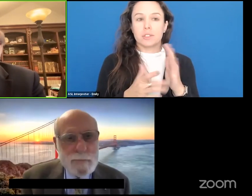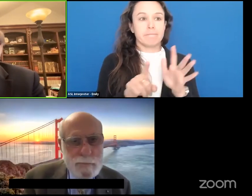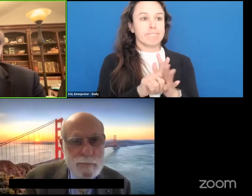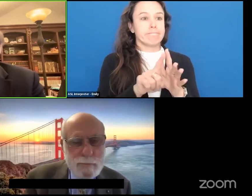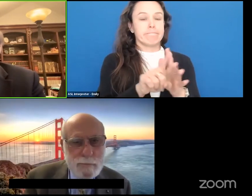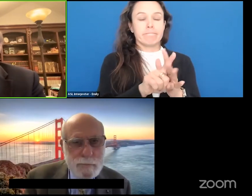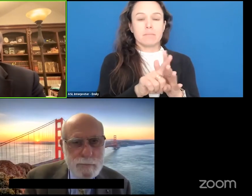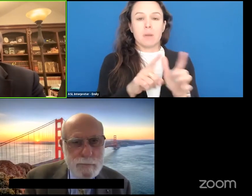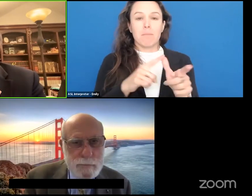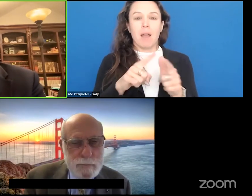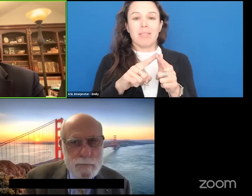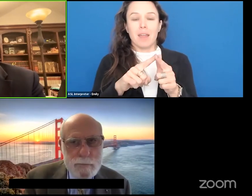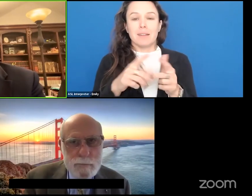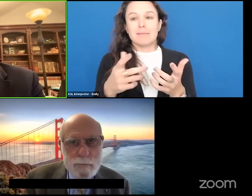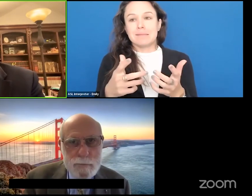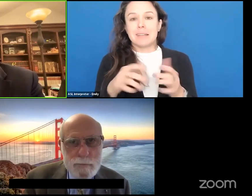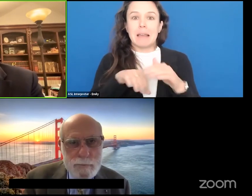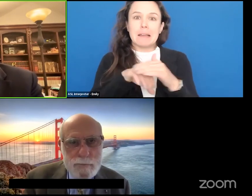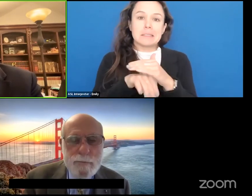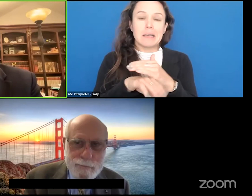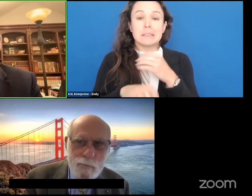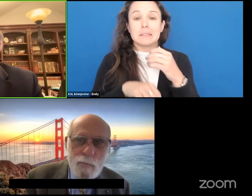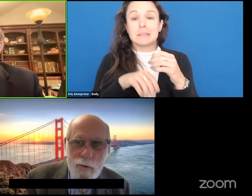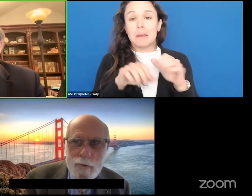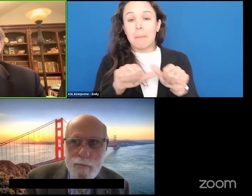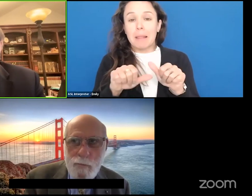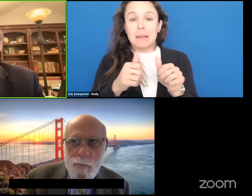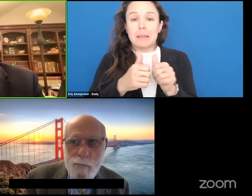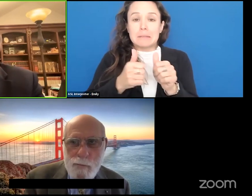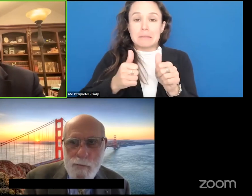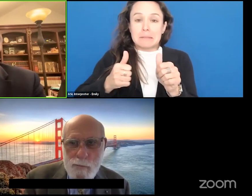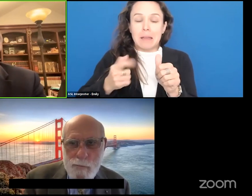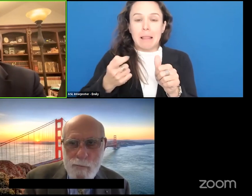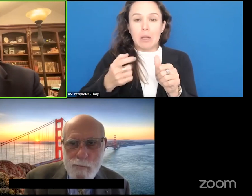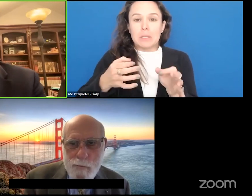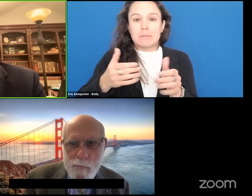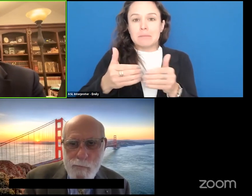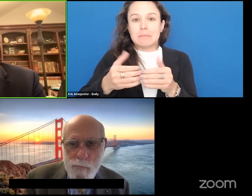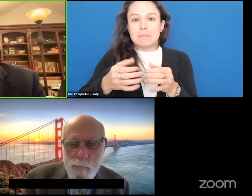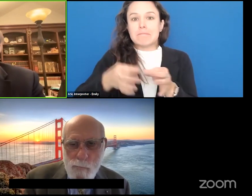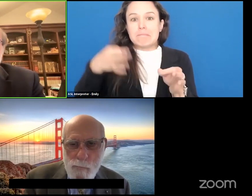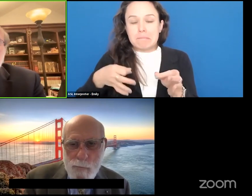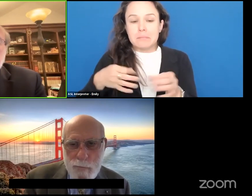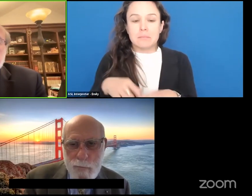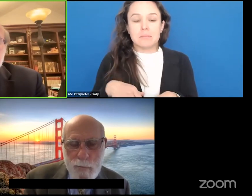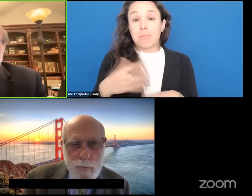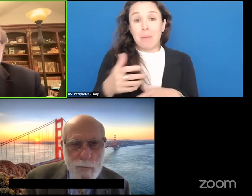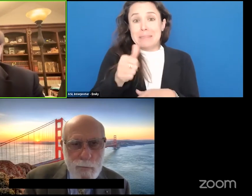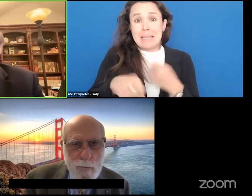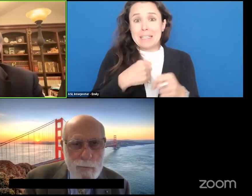always follows a few - a decade later and this is a real problem.